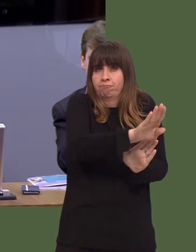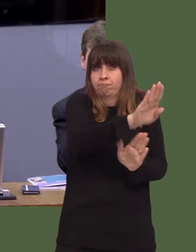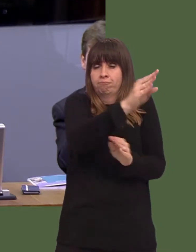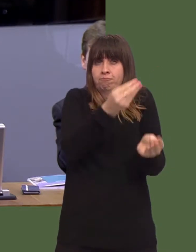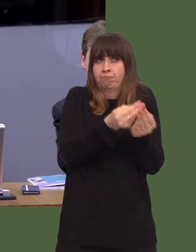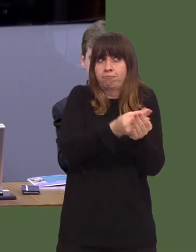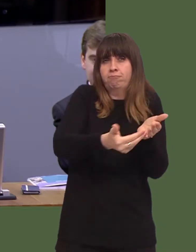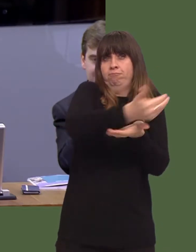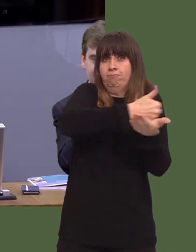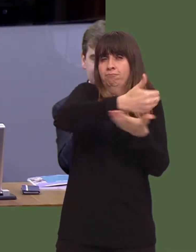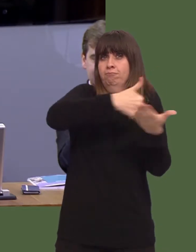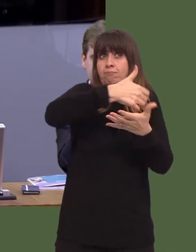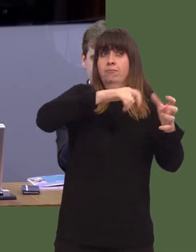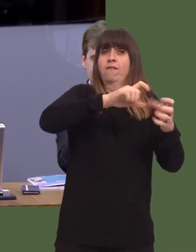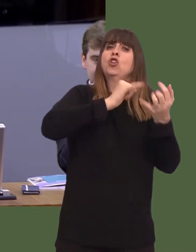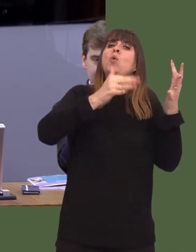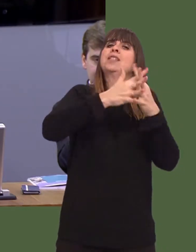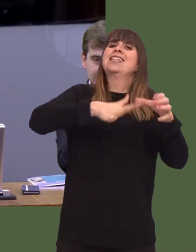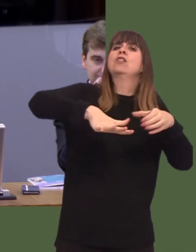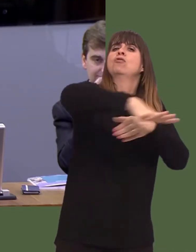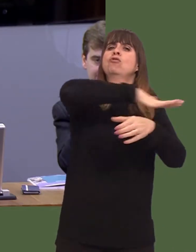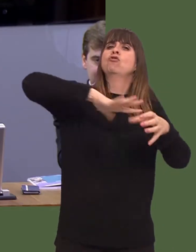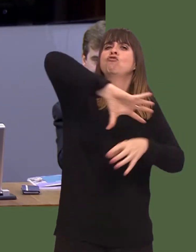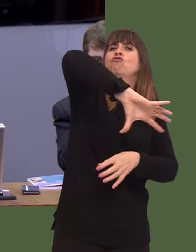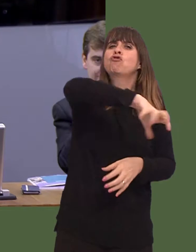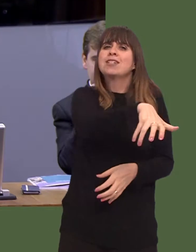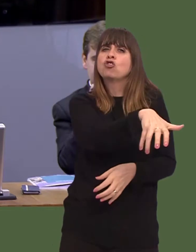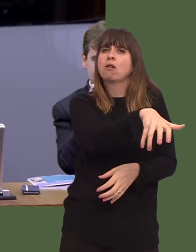I specifically mention ëregioní, because itís not just Swansea weíre looking at here.